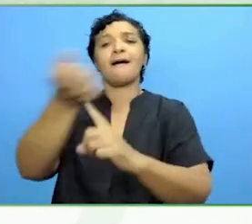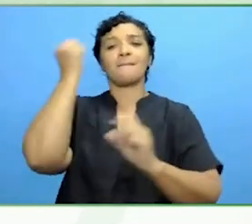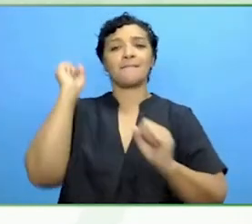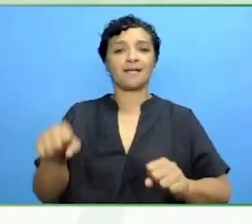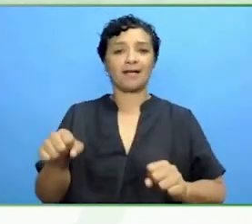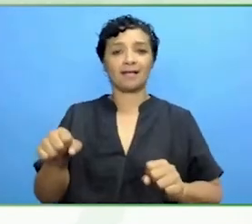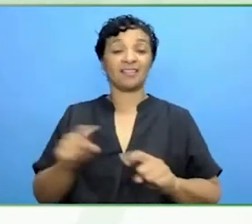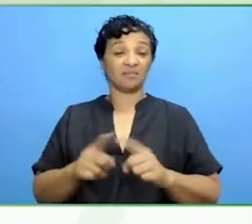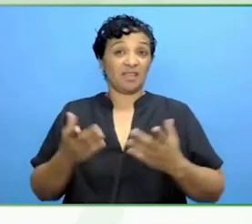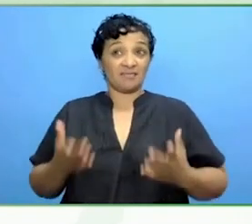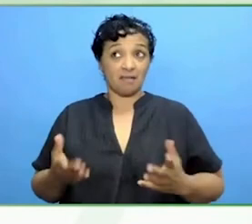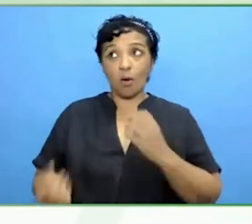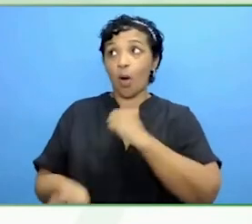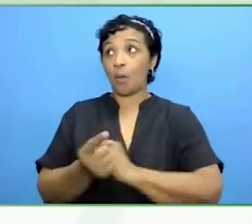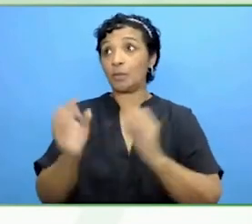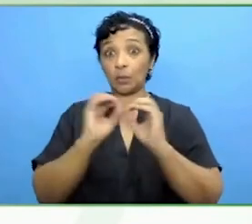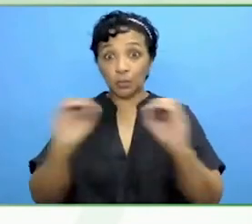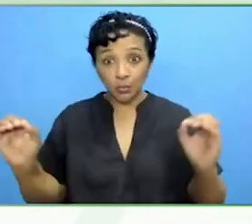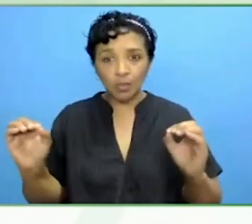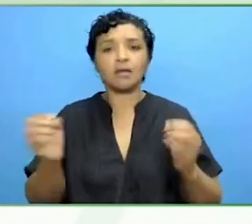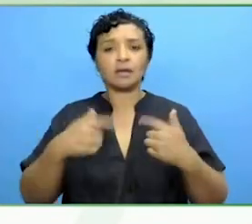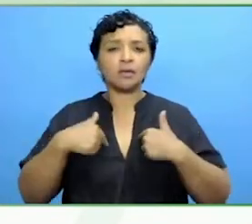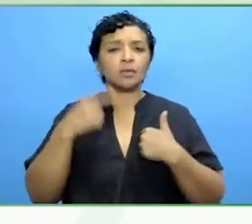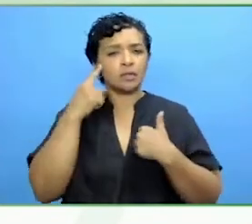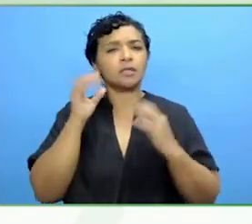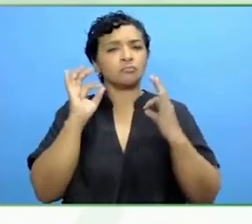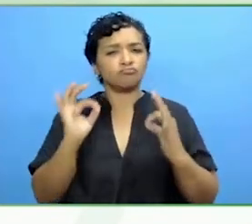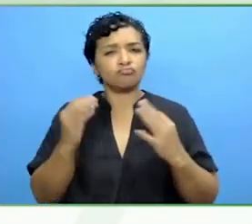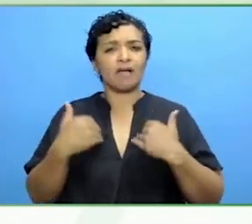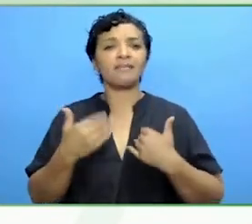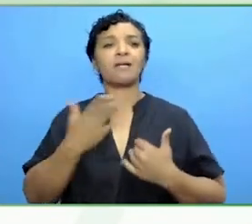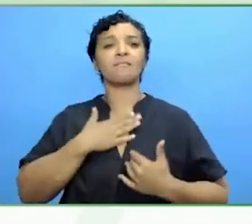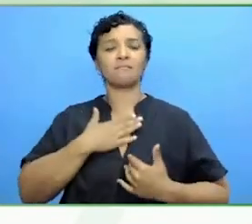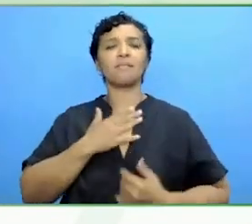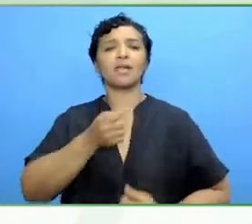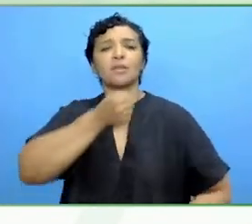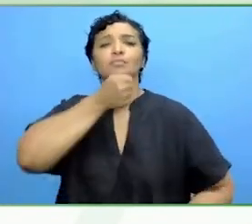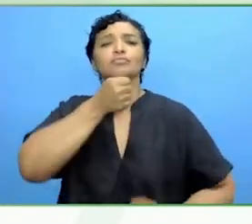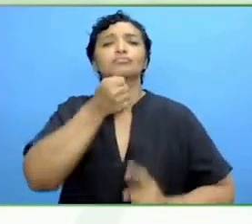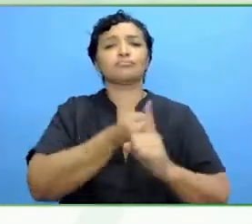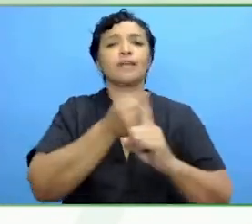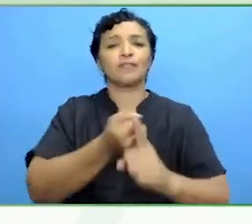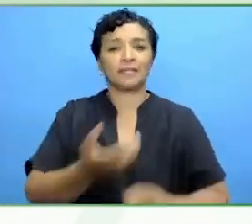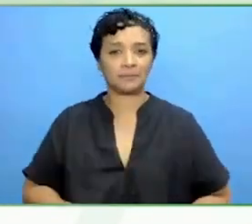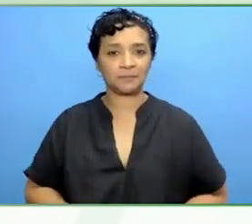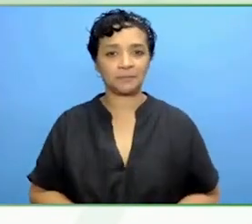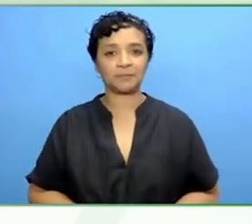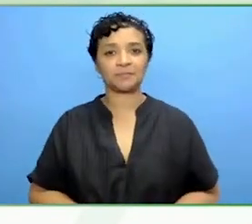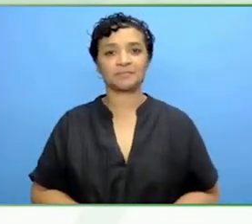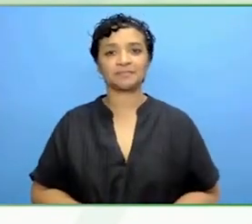We love you as you are. That's what my voice is about. If I can maybe do share an anecdote.